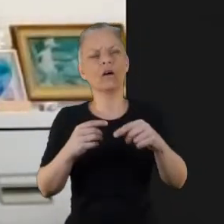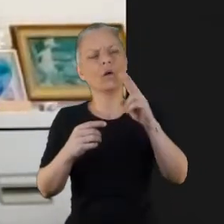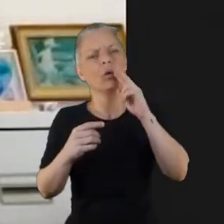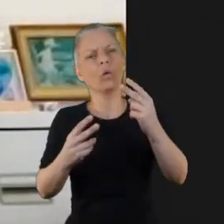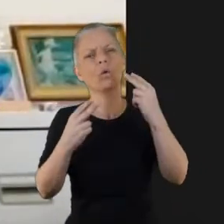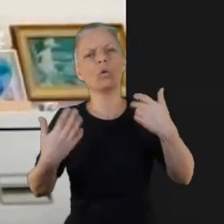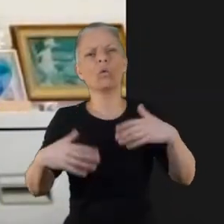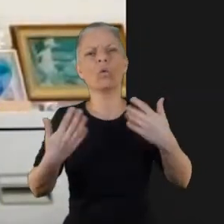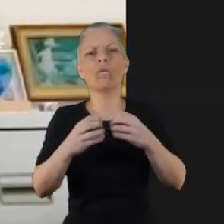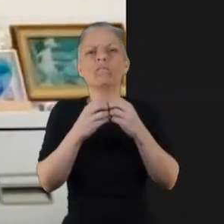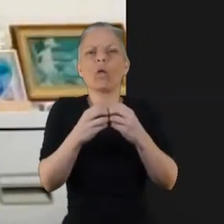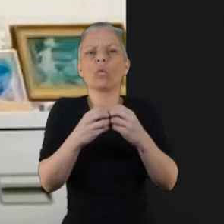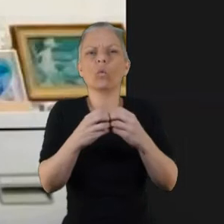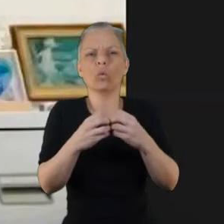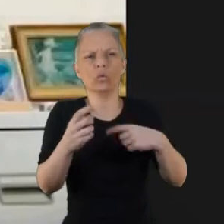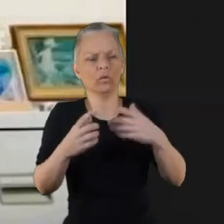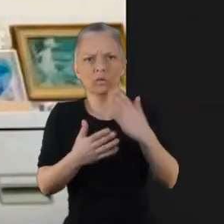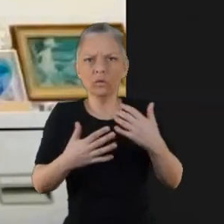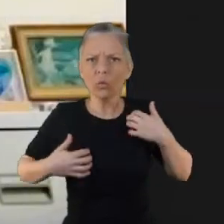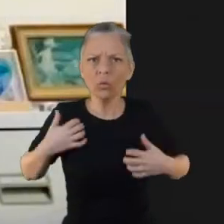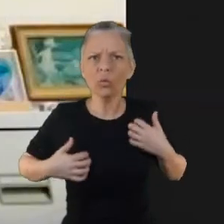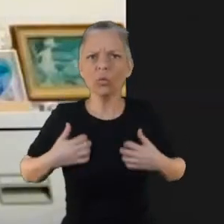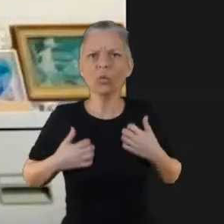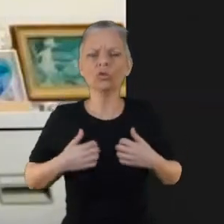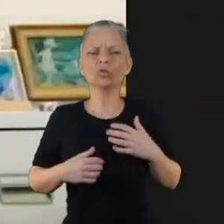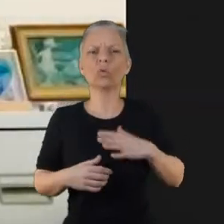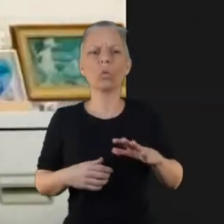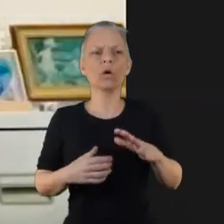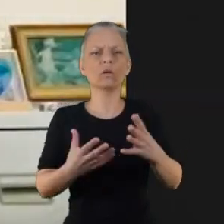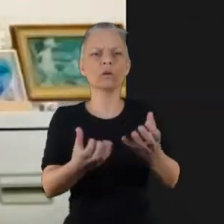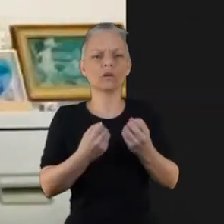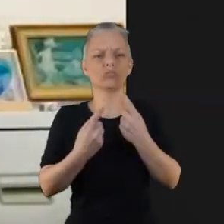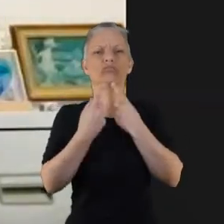that came over when Louise was asking people you know just introduce themselves and say what made their heart sing.